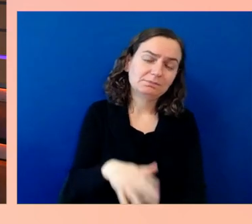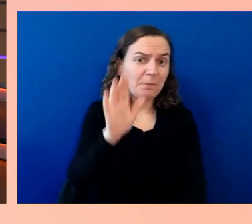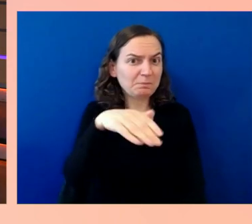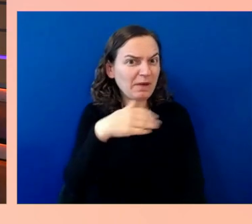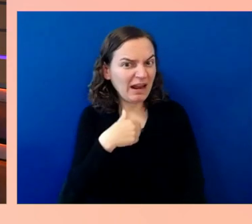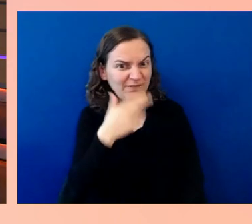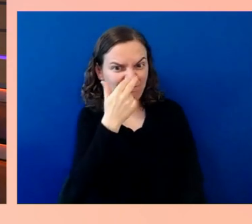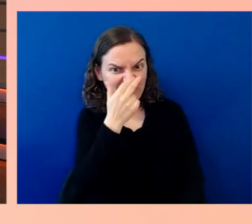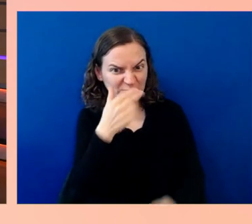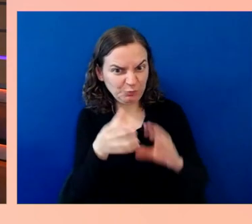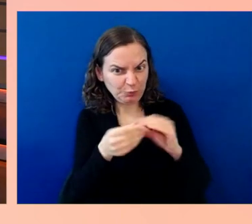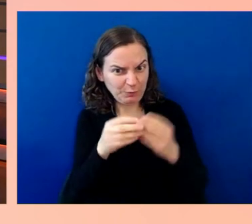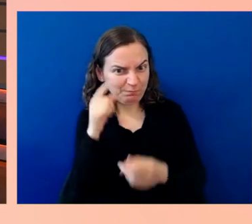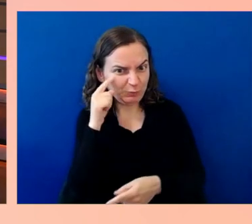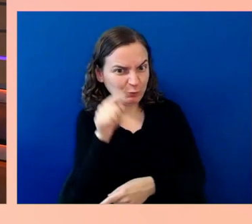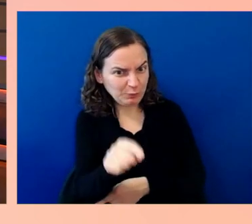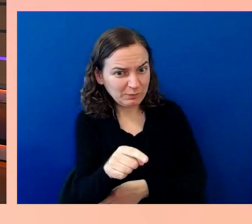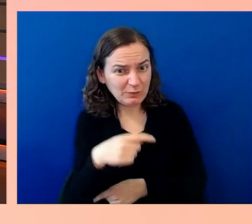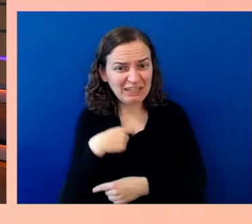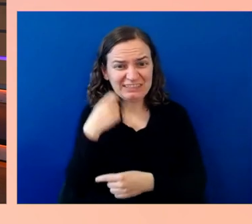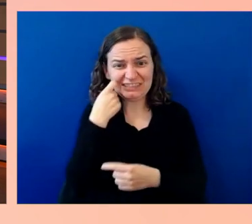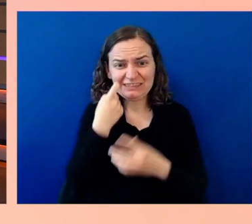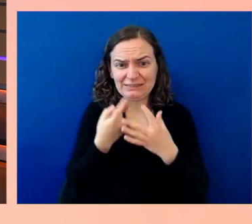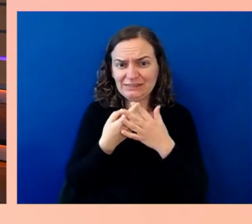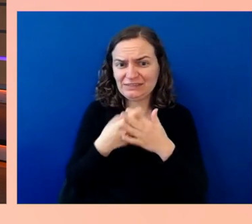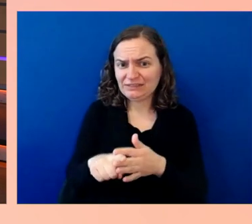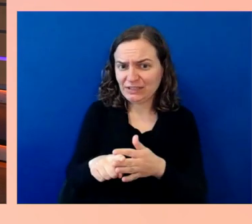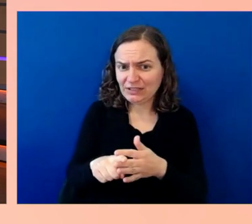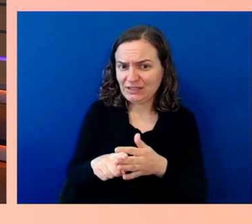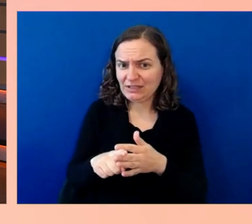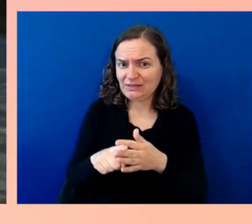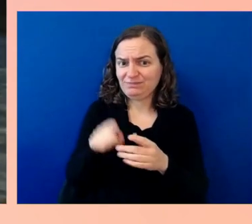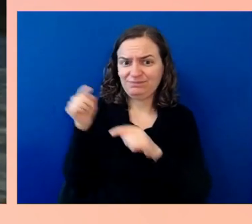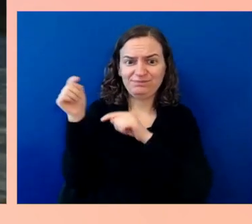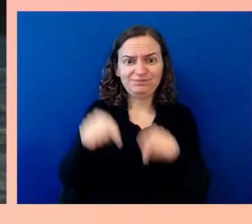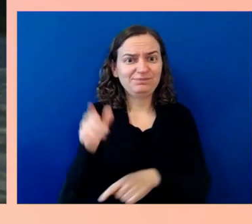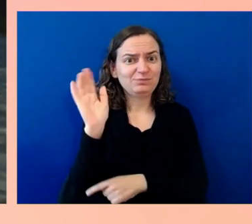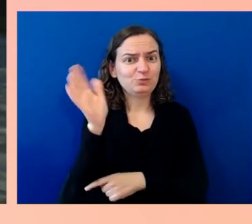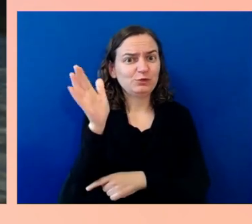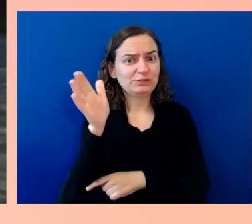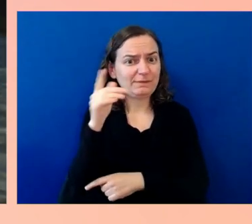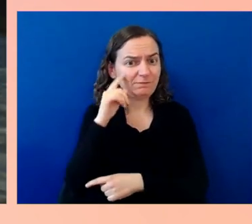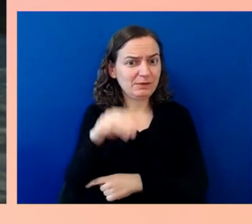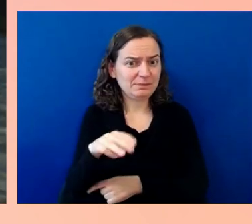you-all virtual in the studio, I don't know if you remember the flying machine, I called it.